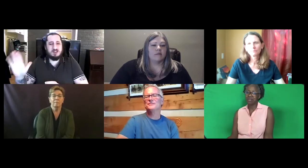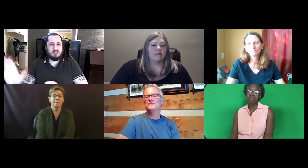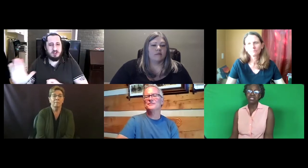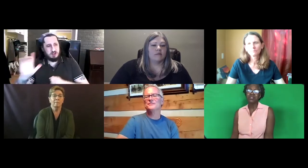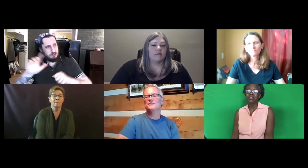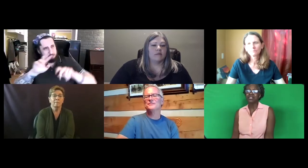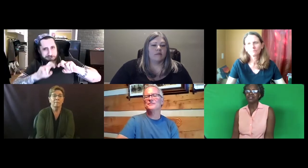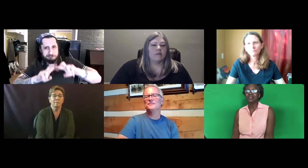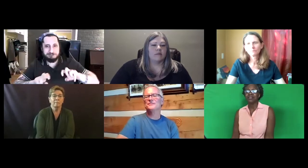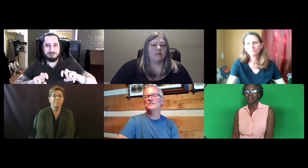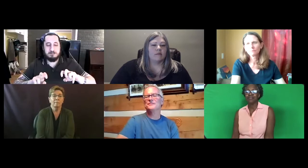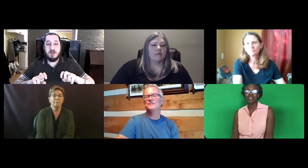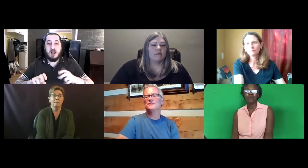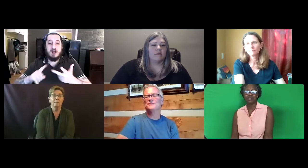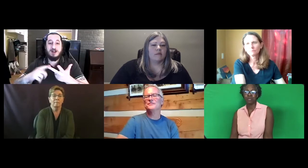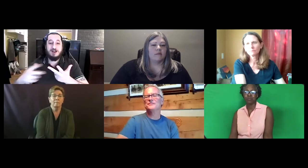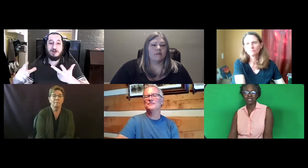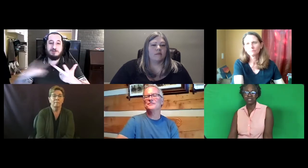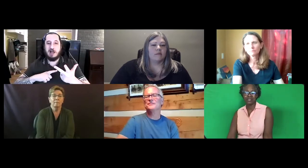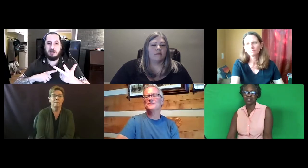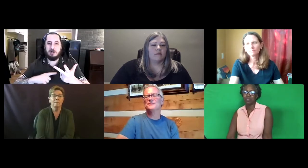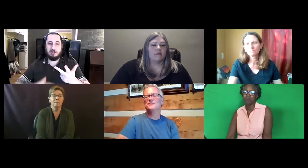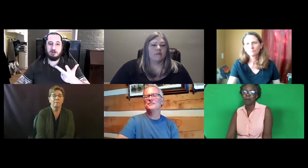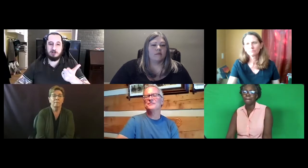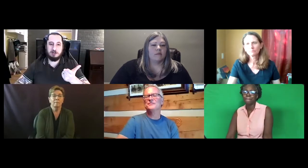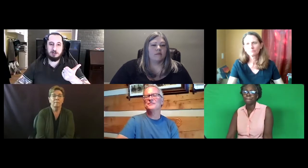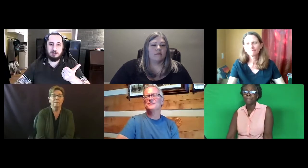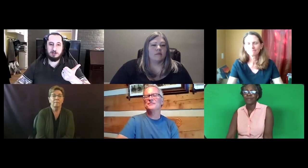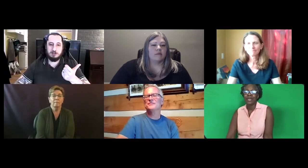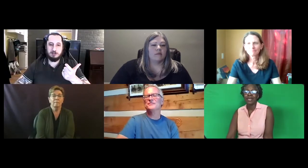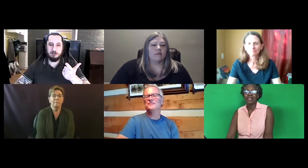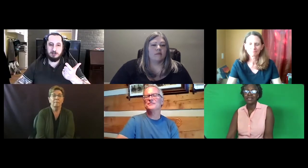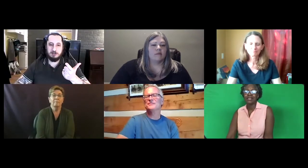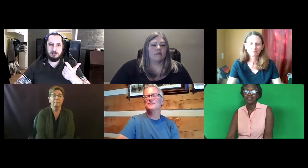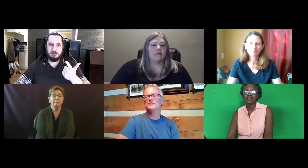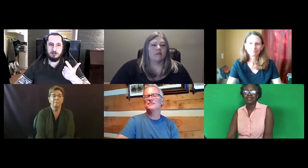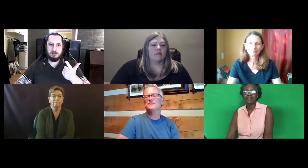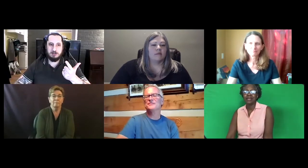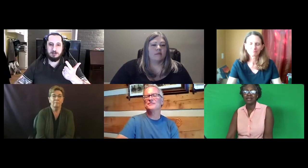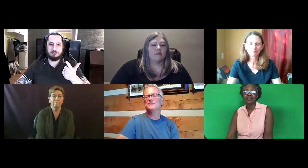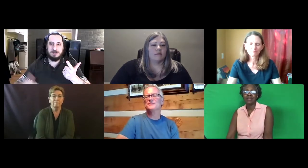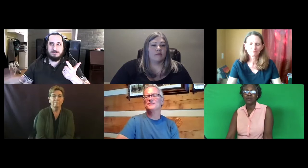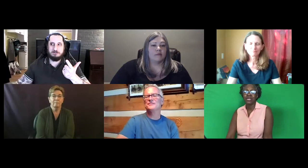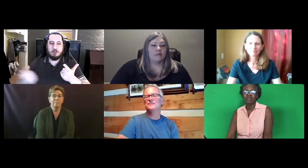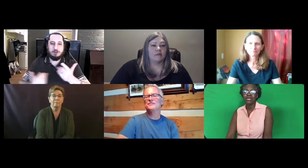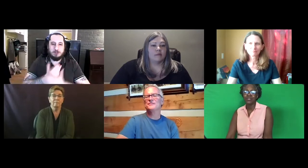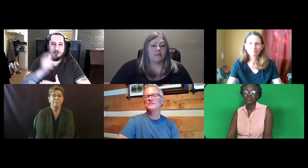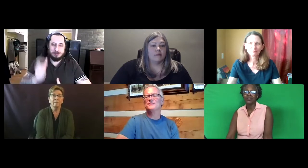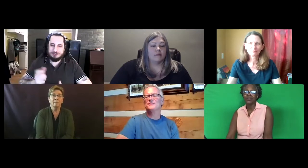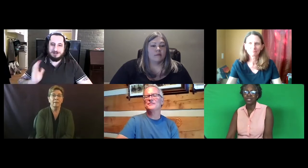really good at evaluating people and assessing people. And then I say, okay, it's my turn.